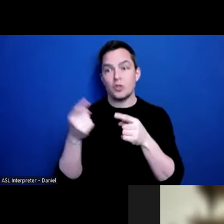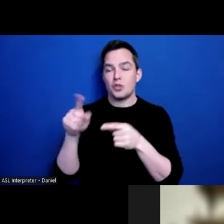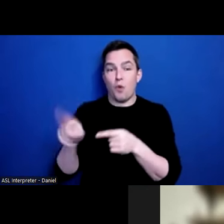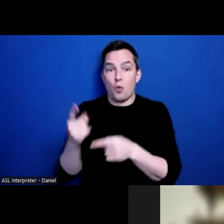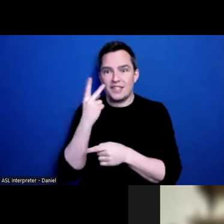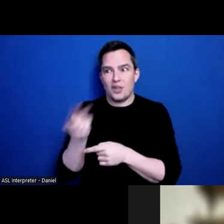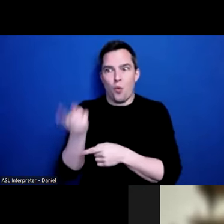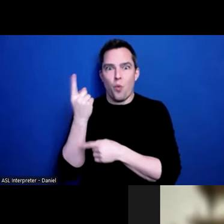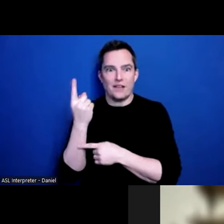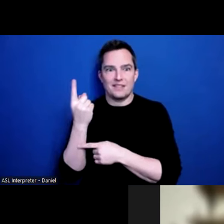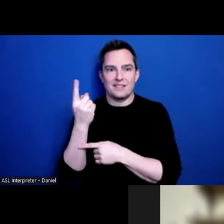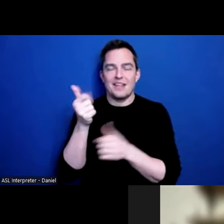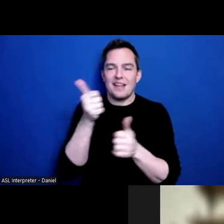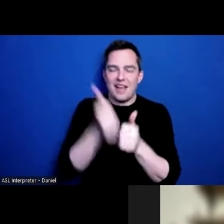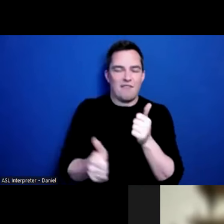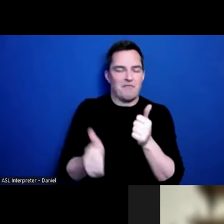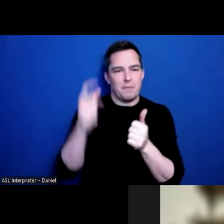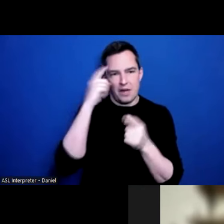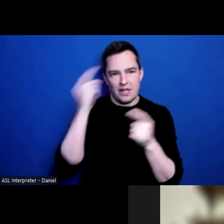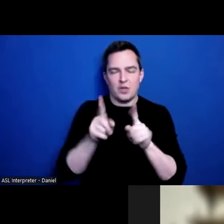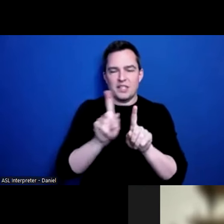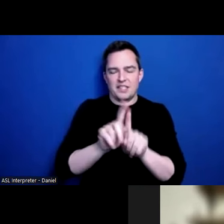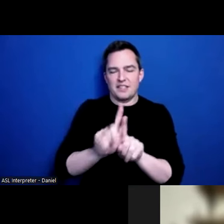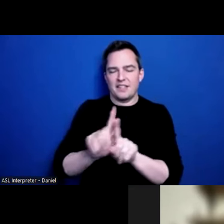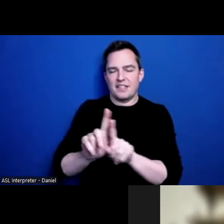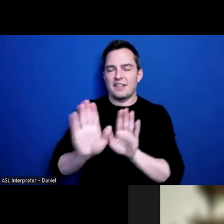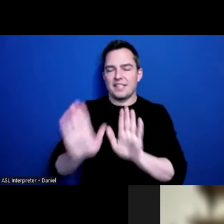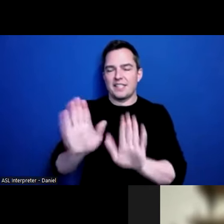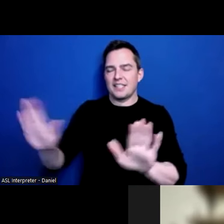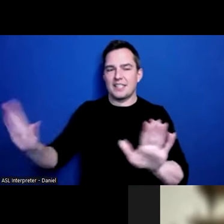we need to find services specific to individual folks. And trial and error - see what works.